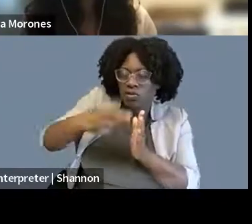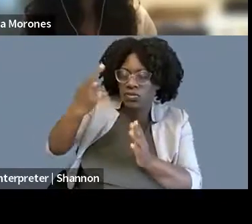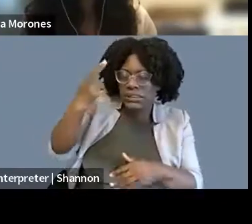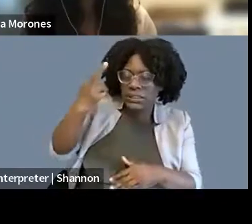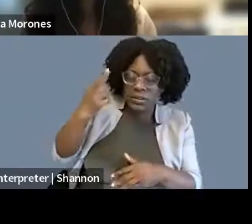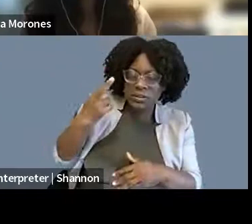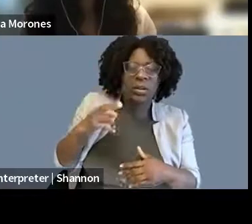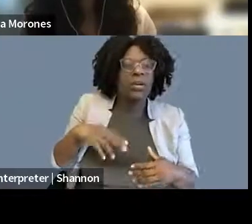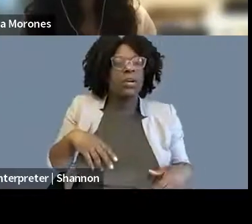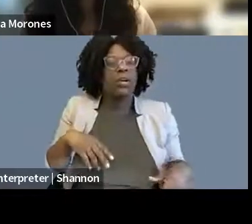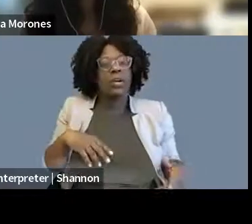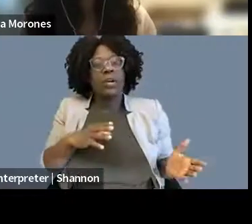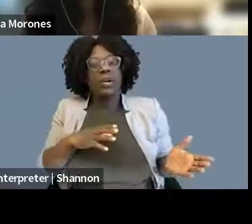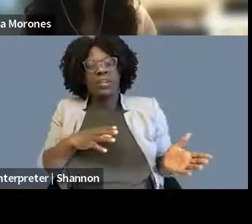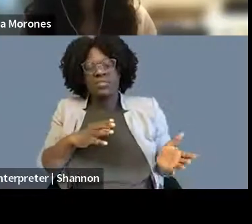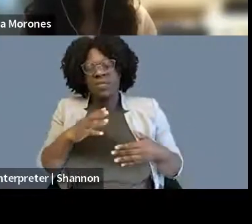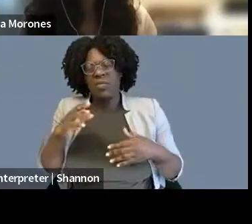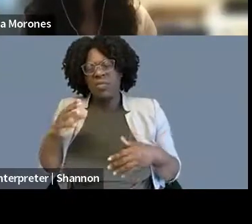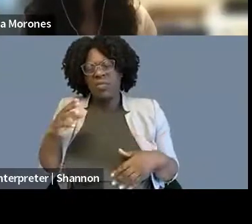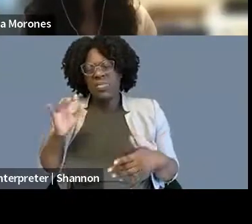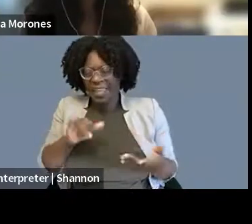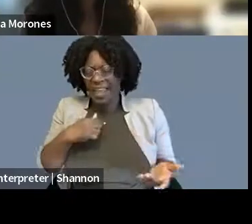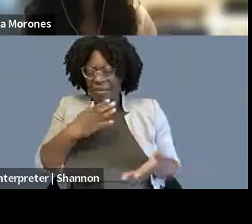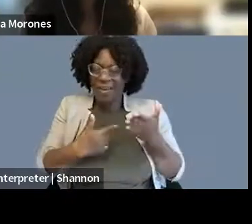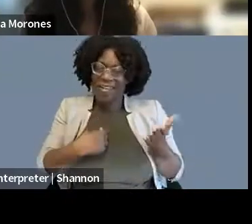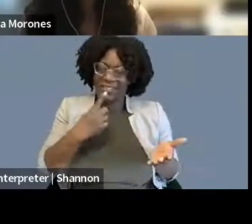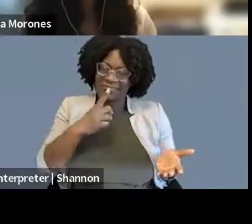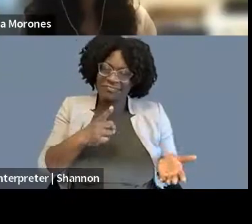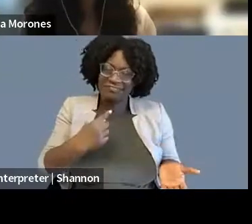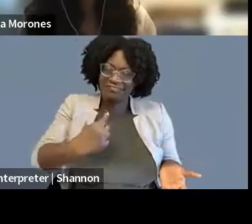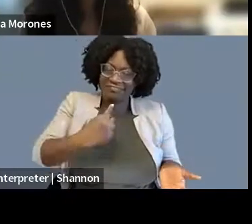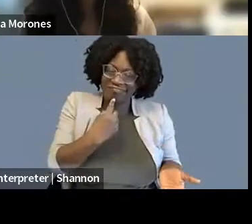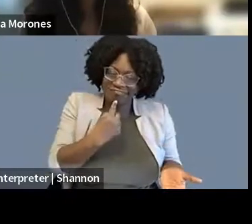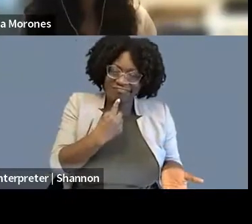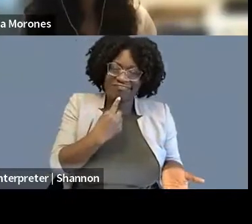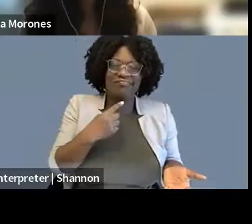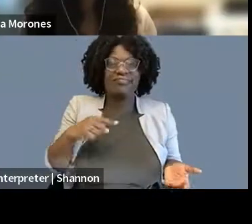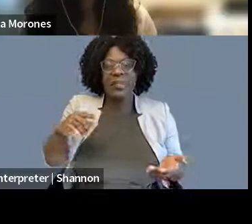so I really missed that part. But it was great exposure to what being an in-house counsel would be like, and like I said,